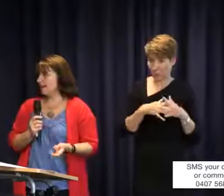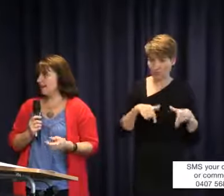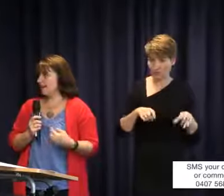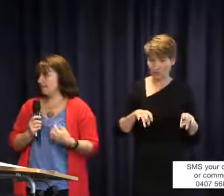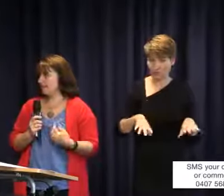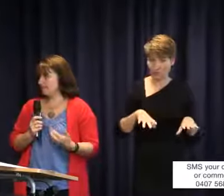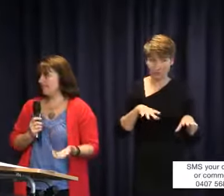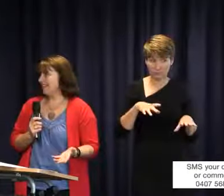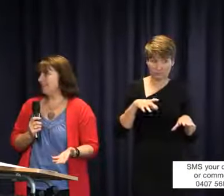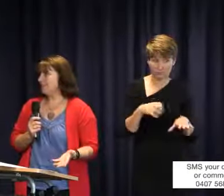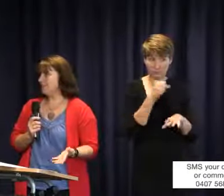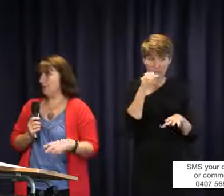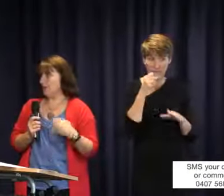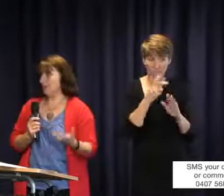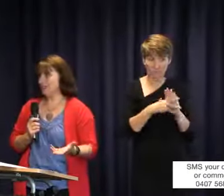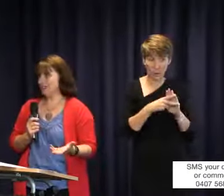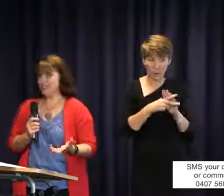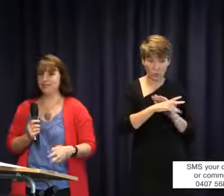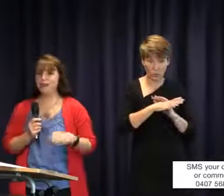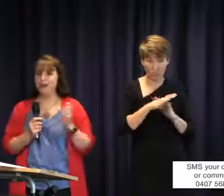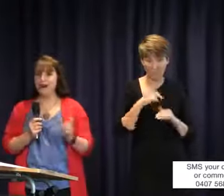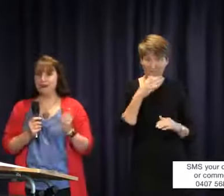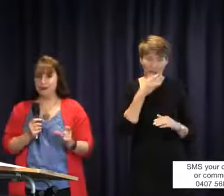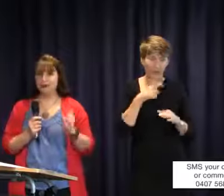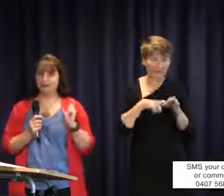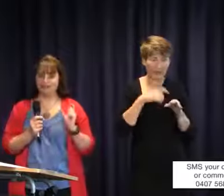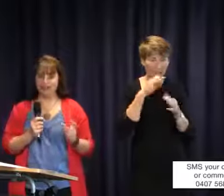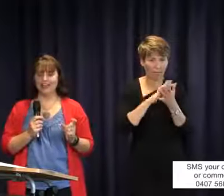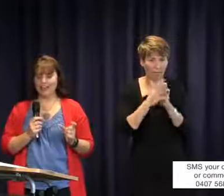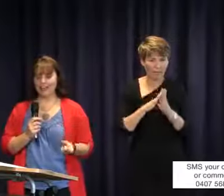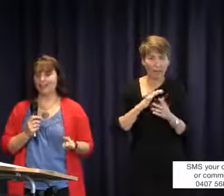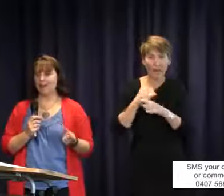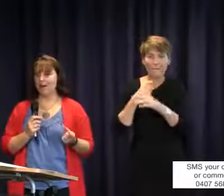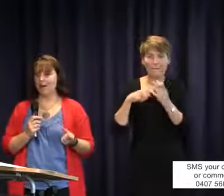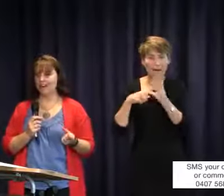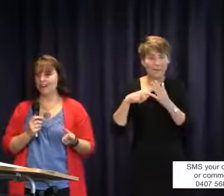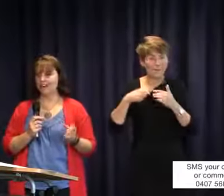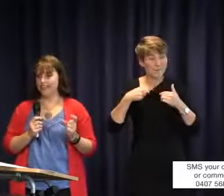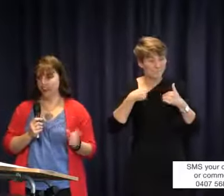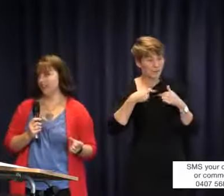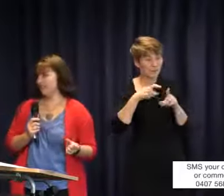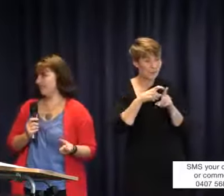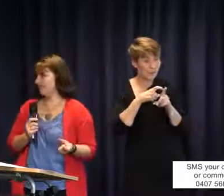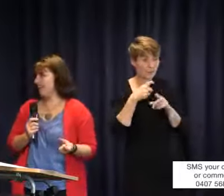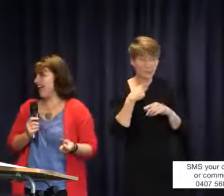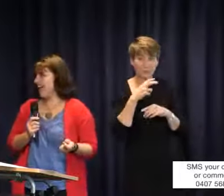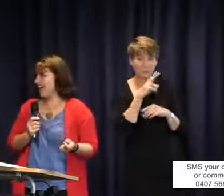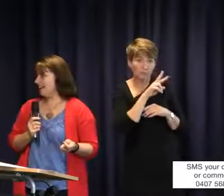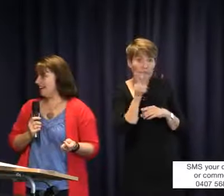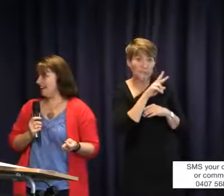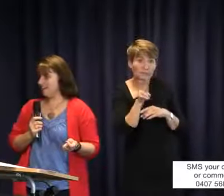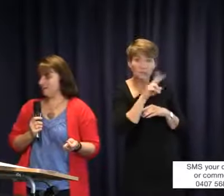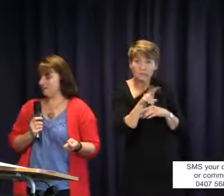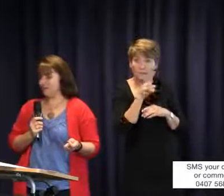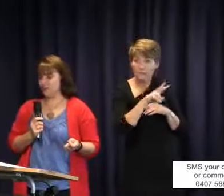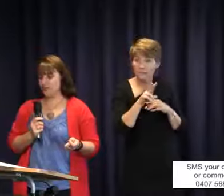am not too sure what my question is but my daughter relies heavily on captioning. So